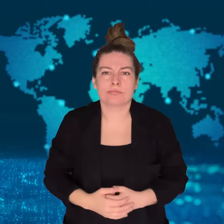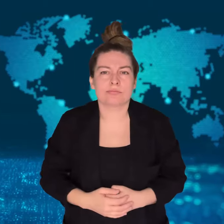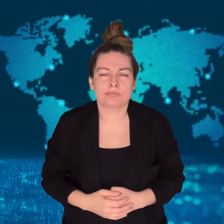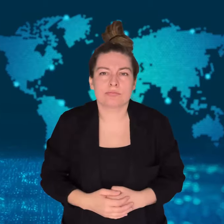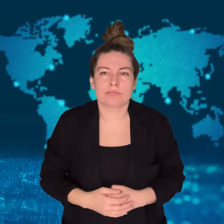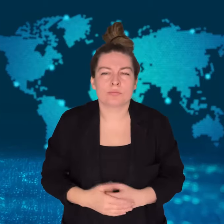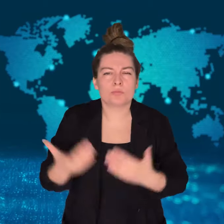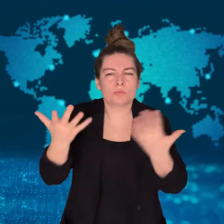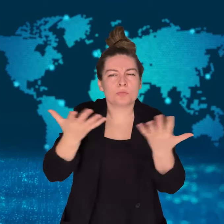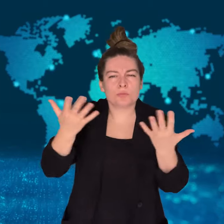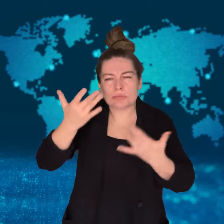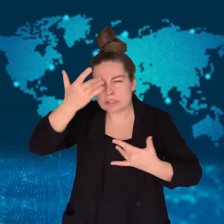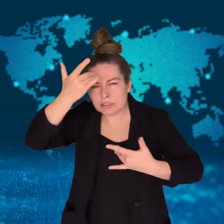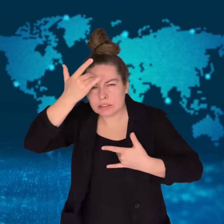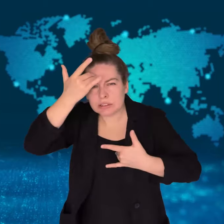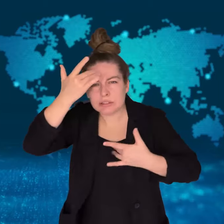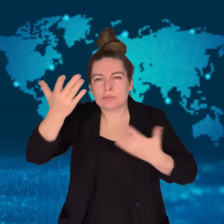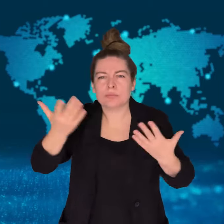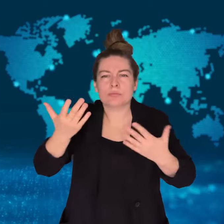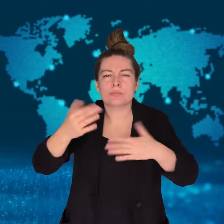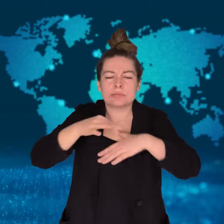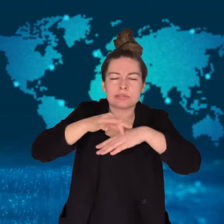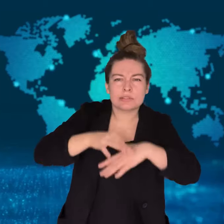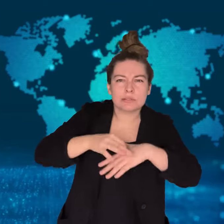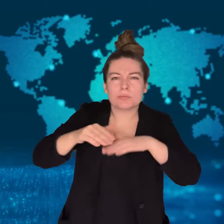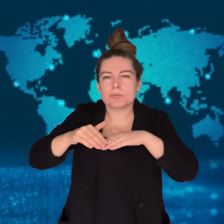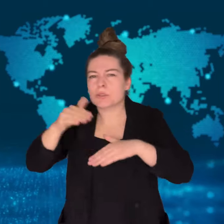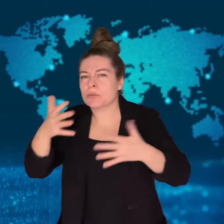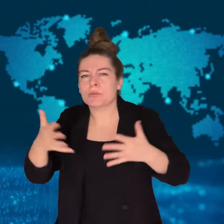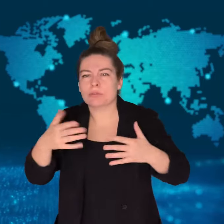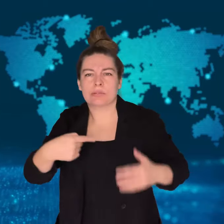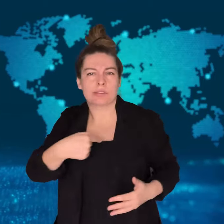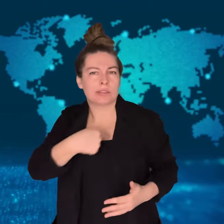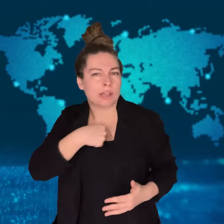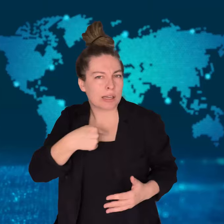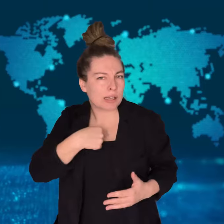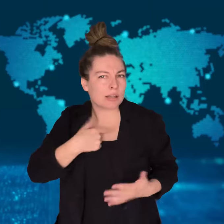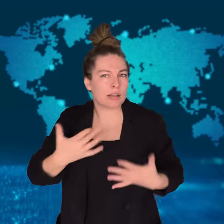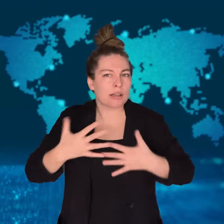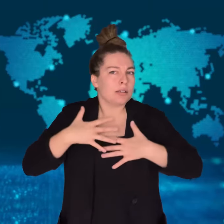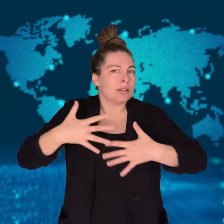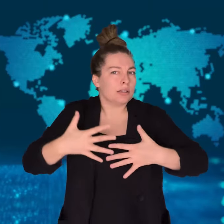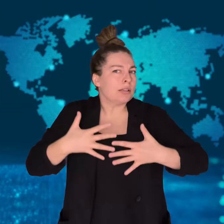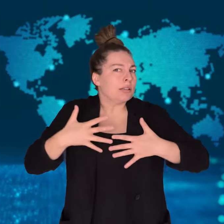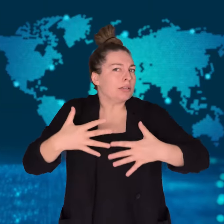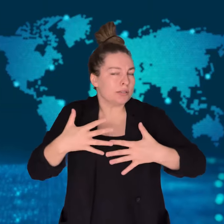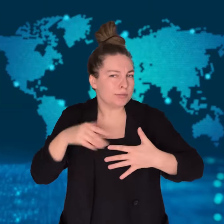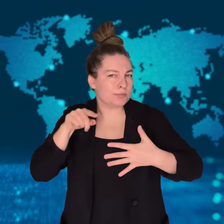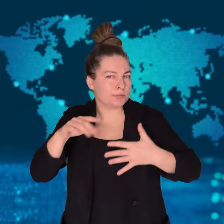Many of those illnesses have been caused by heart and respiratory problems.